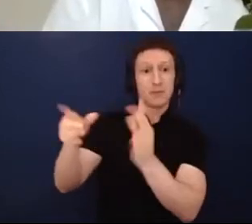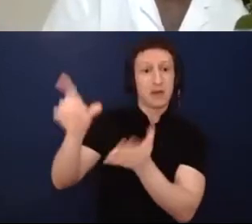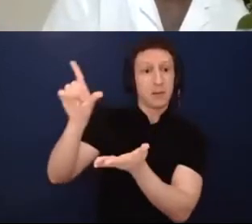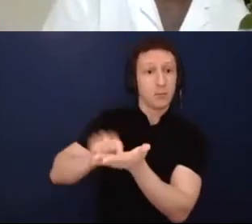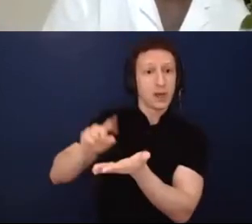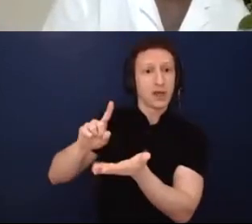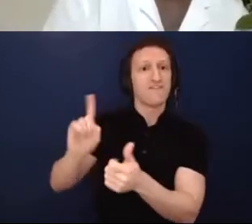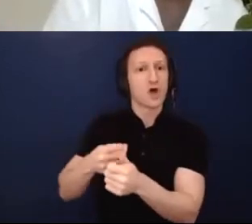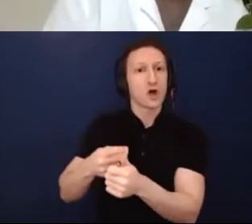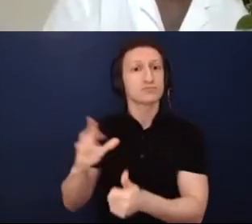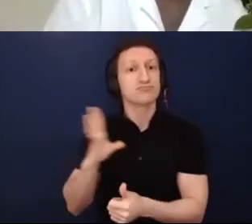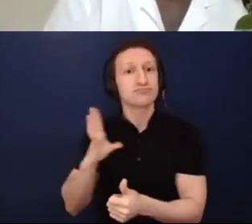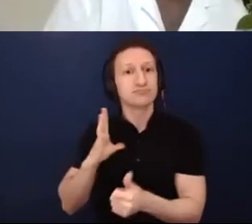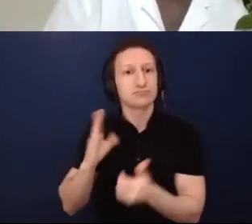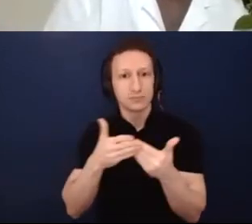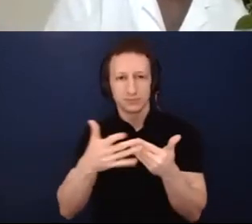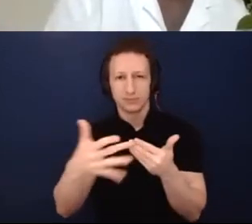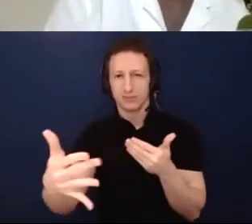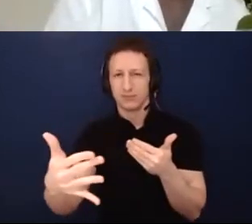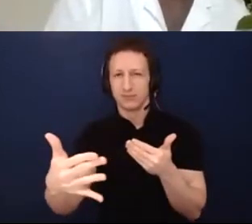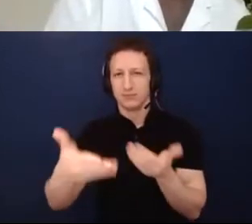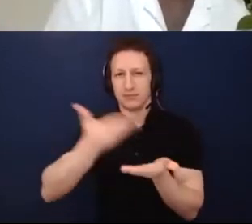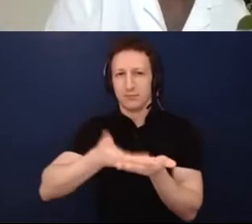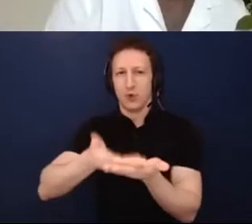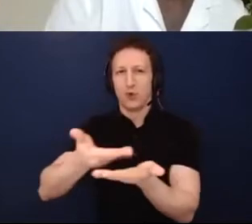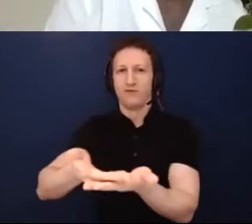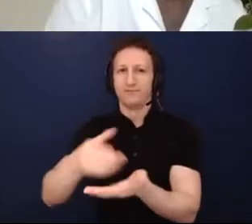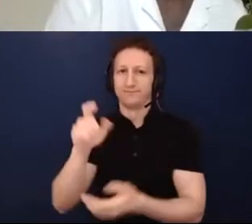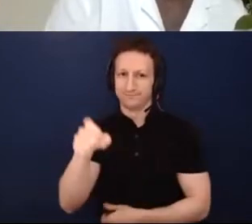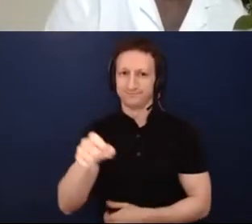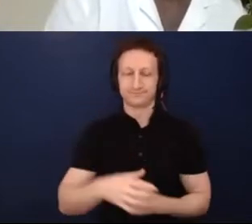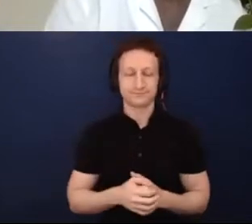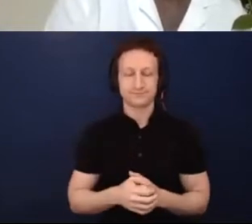you putting into practice. And just one statement I keep coming back to that I